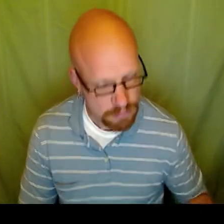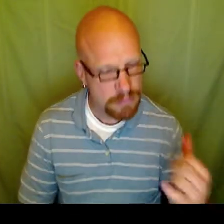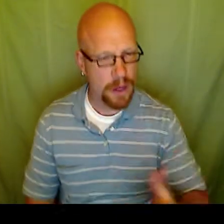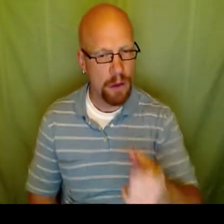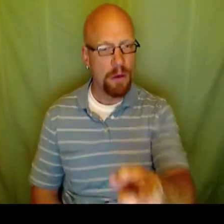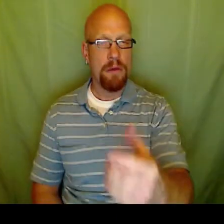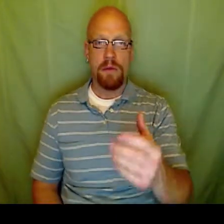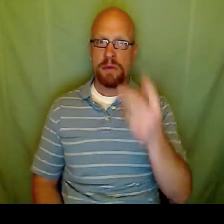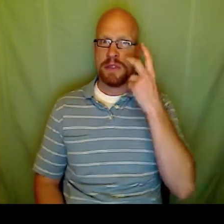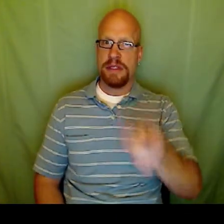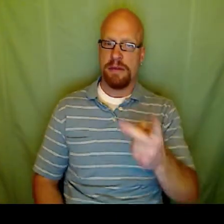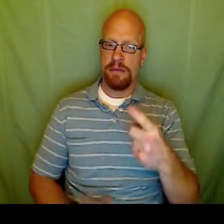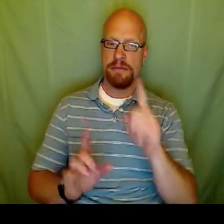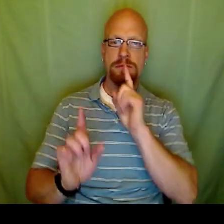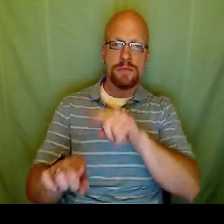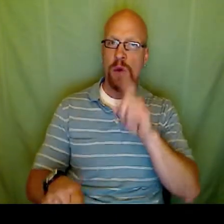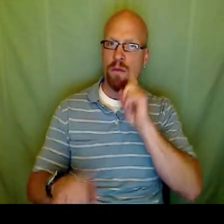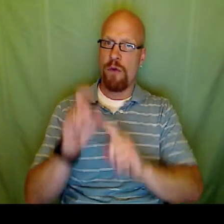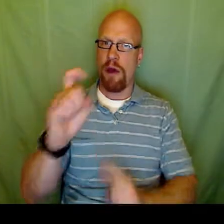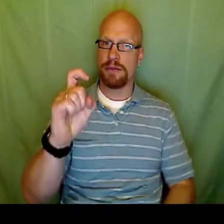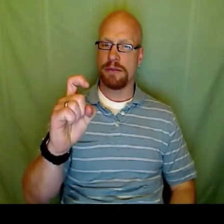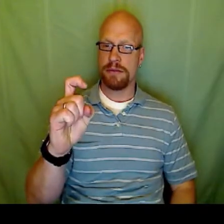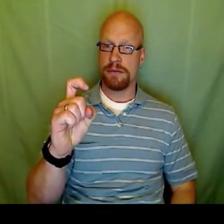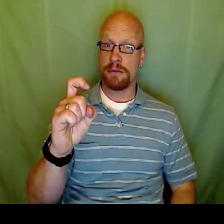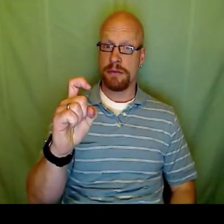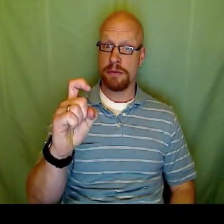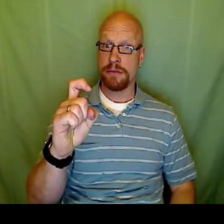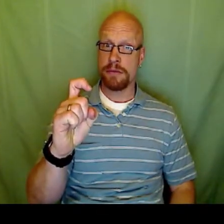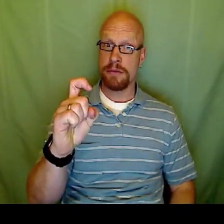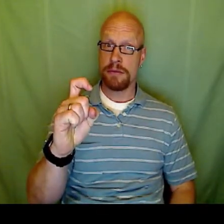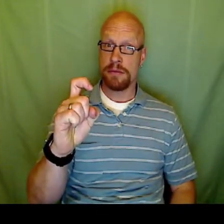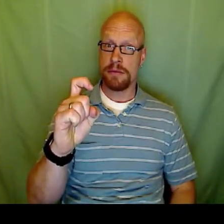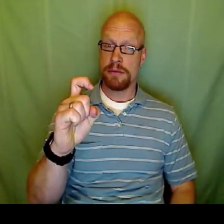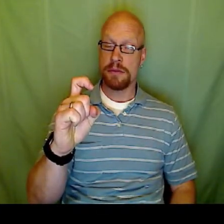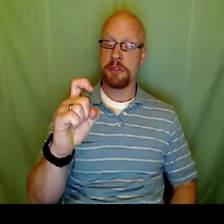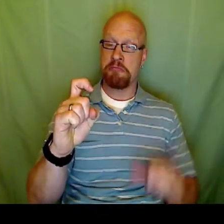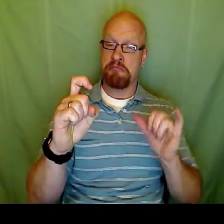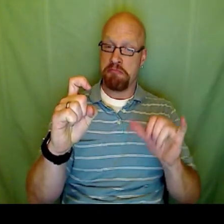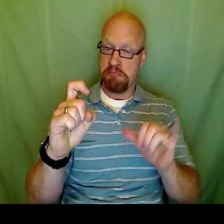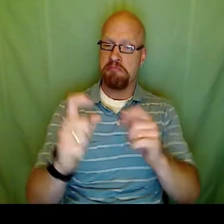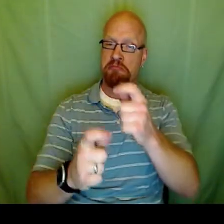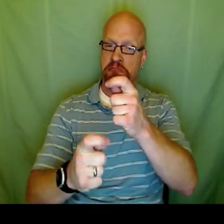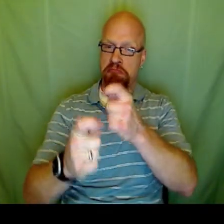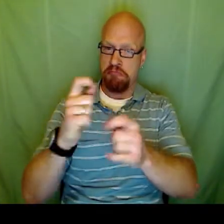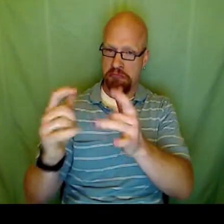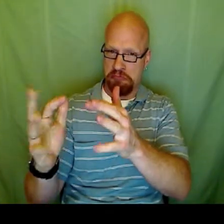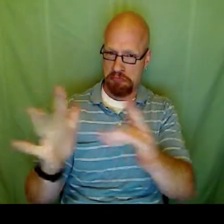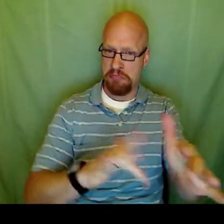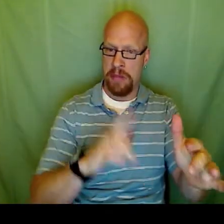Okay. Now, we have the value for x, x equals 4.